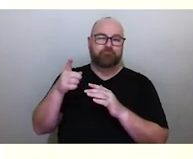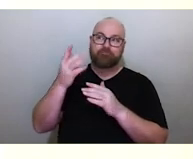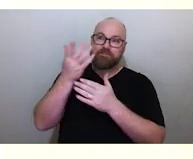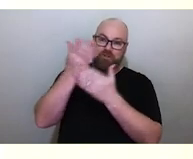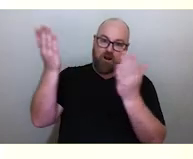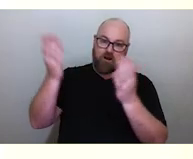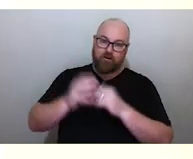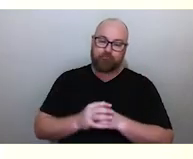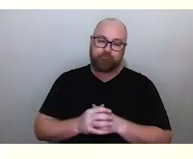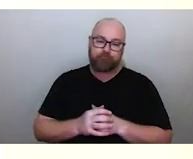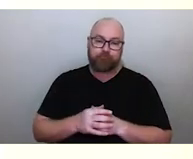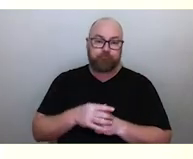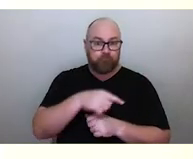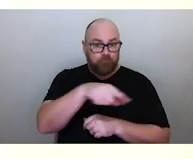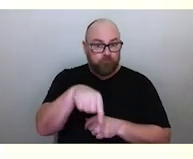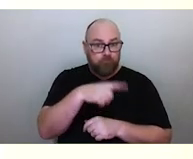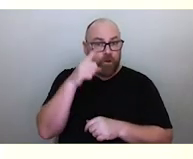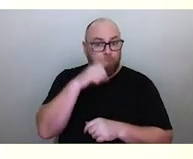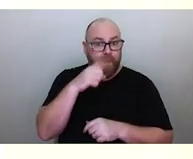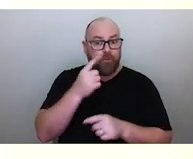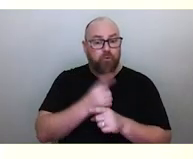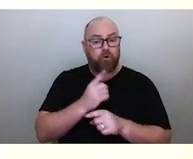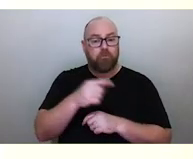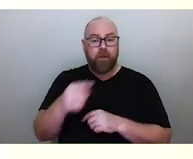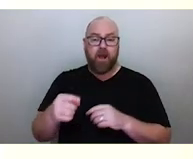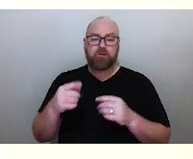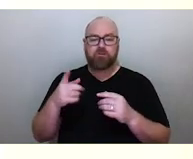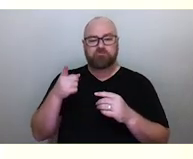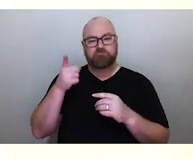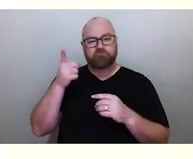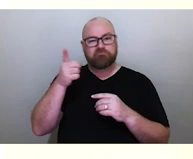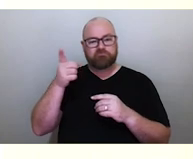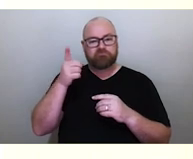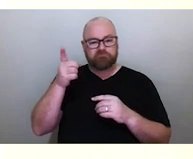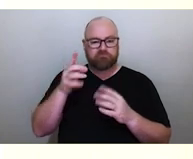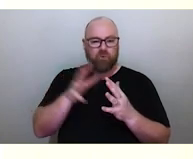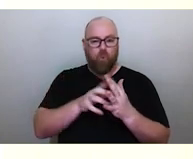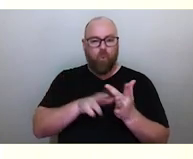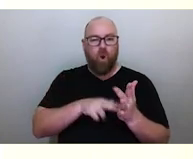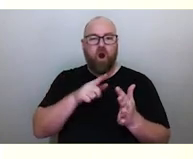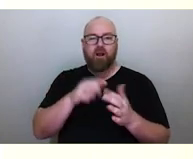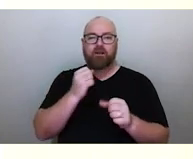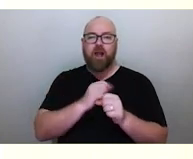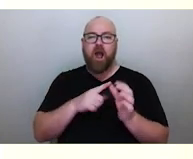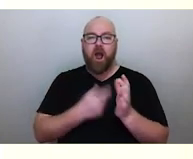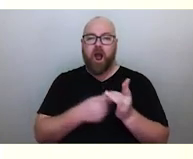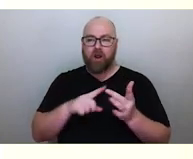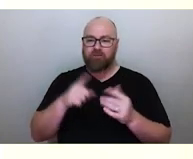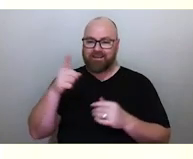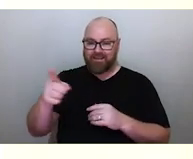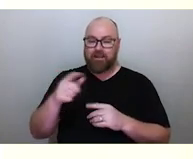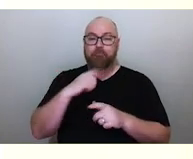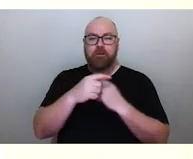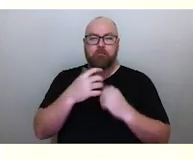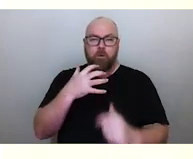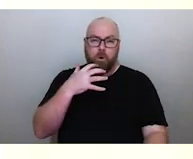Now, the people also talk about Waiyungari occasionally getting hotter and brighter in the sky before fading away again.